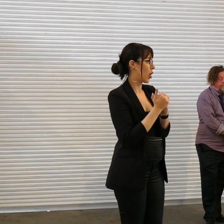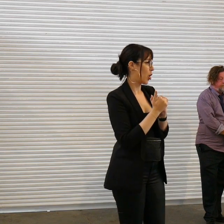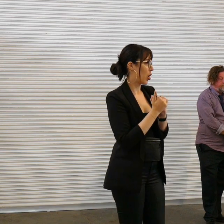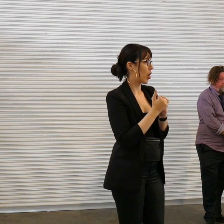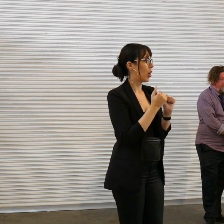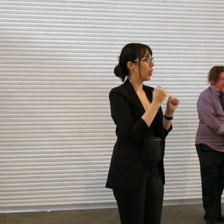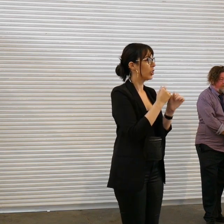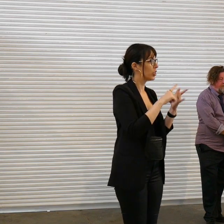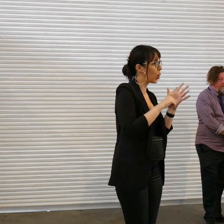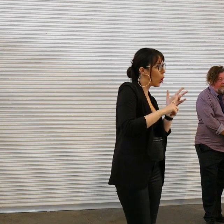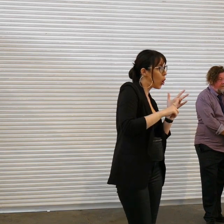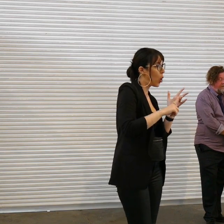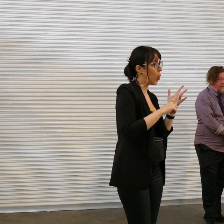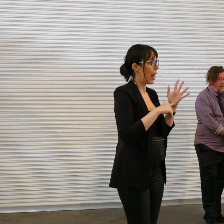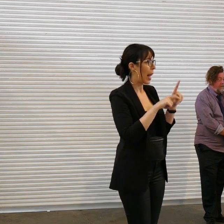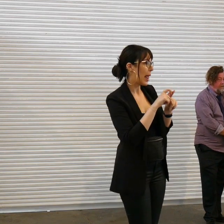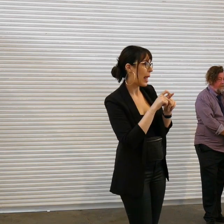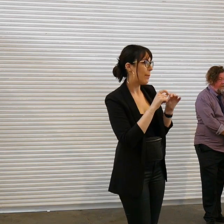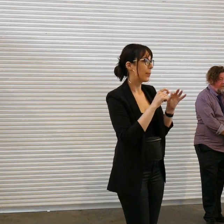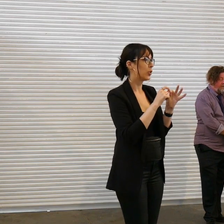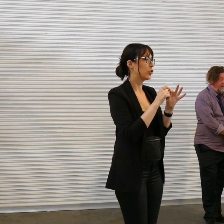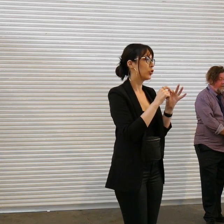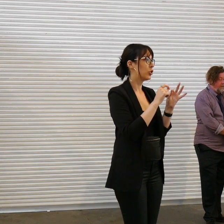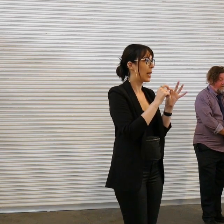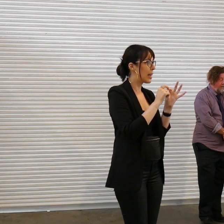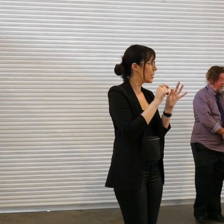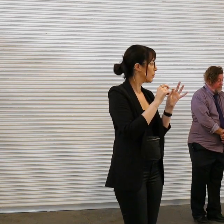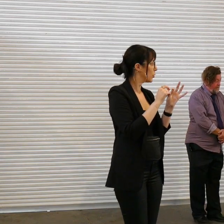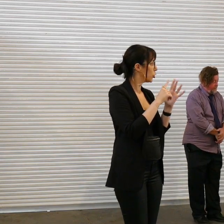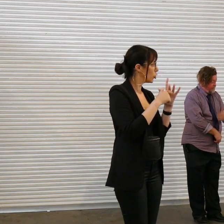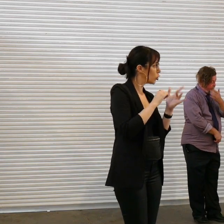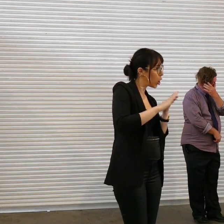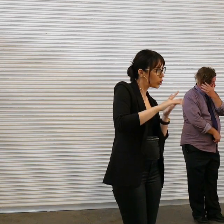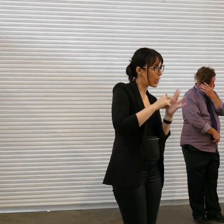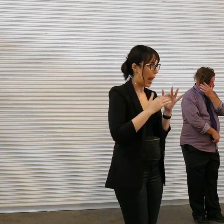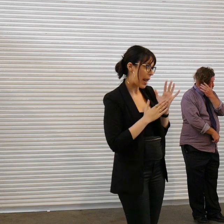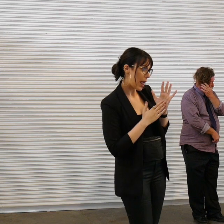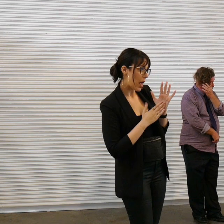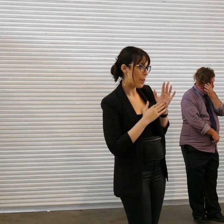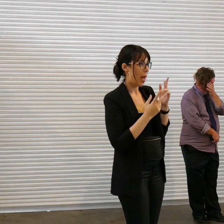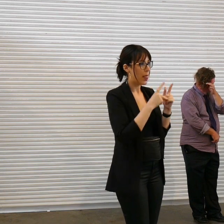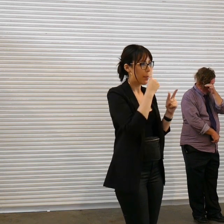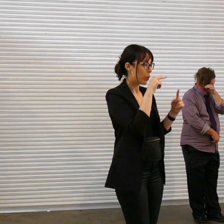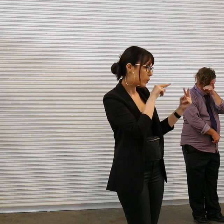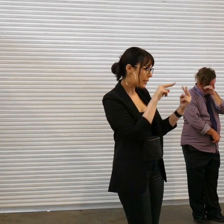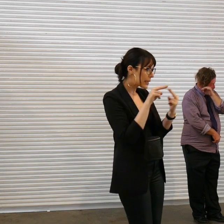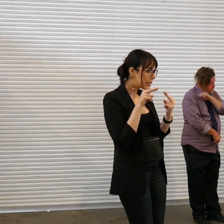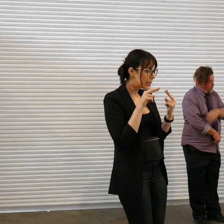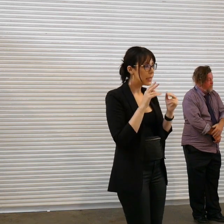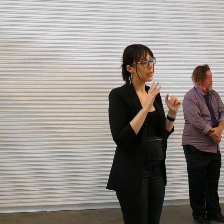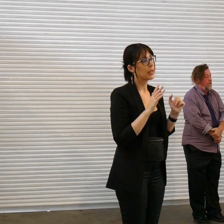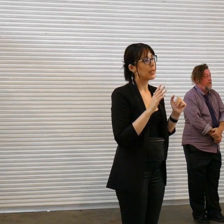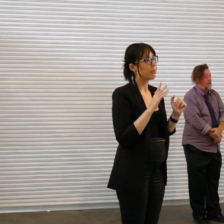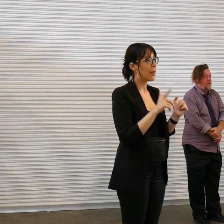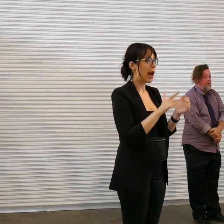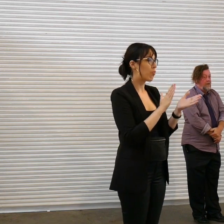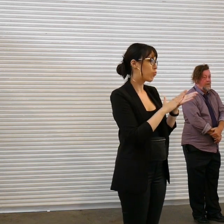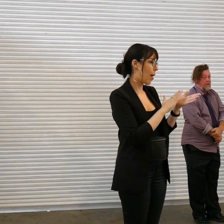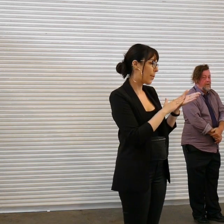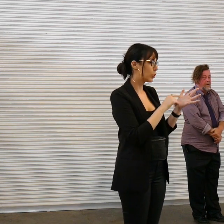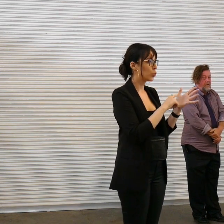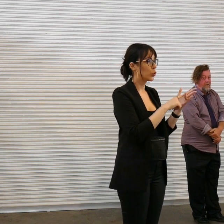Liv and Josh and Adam and other people that you see in the zone and uh yeah props to AAV and